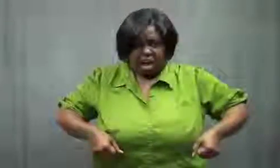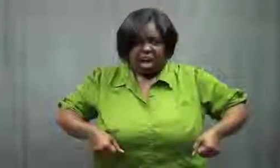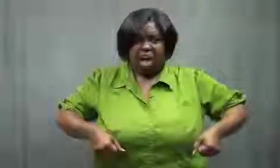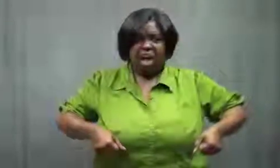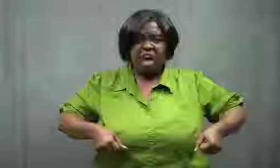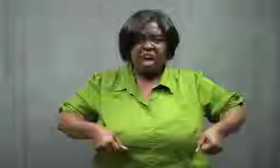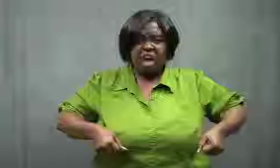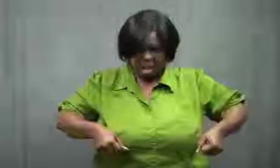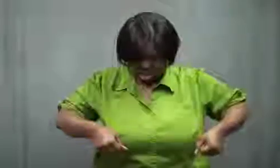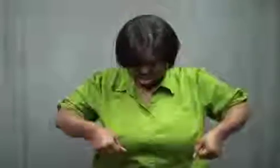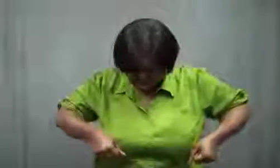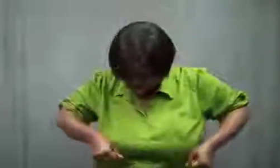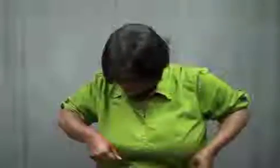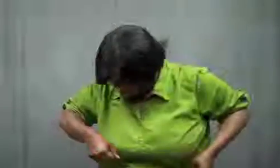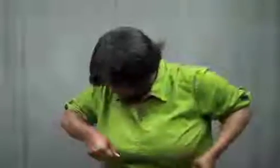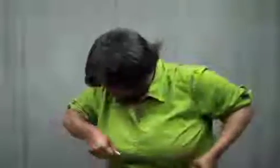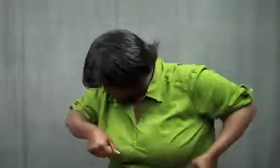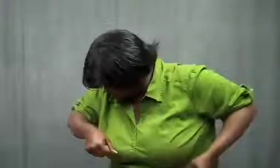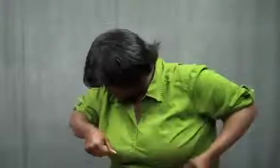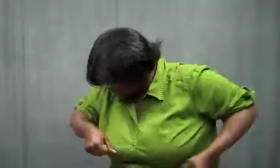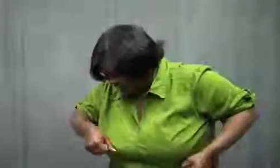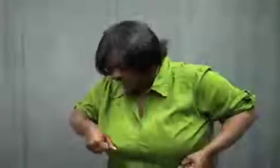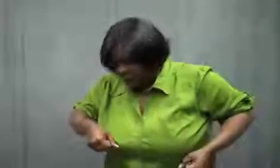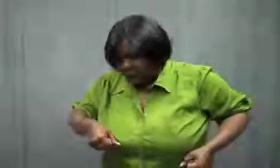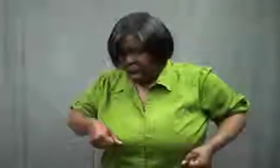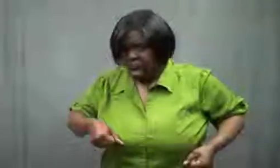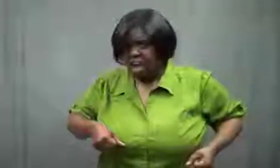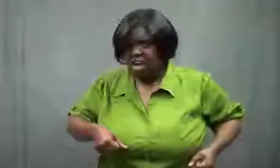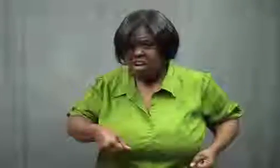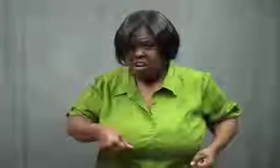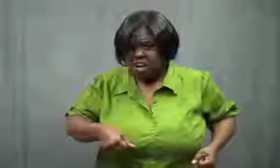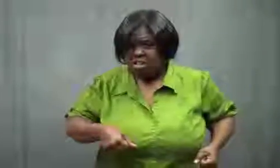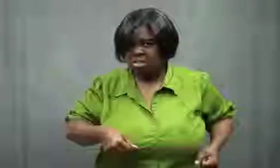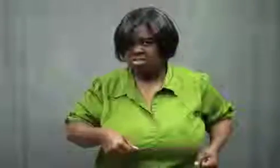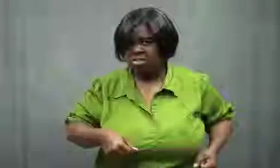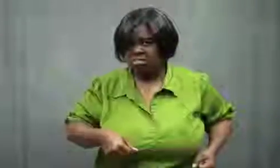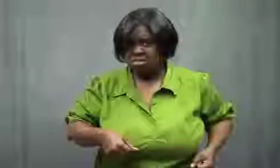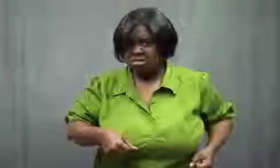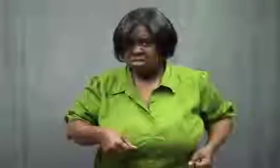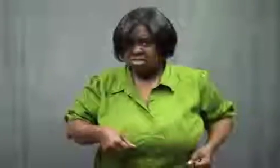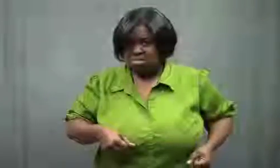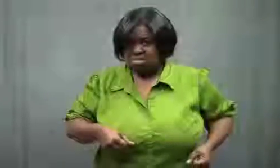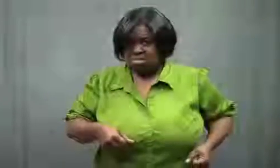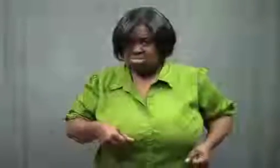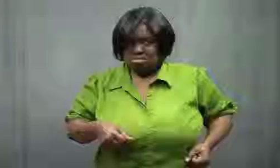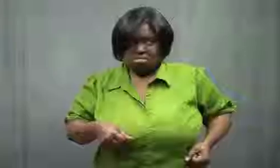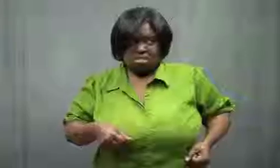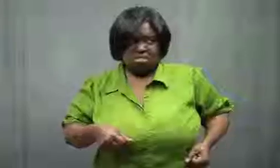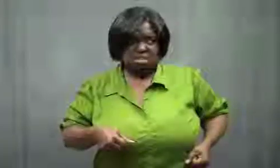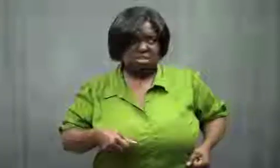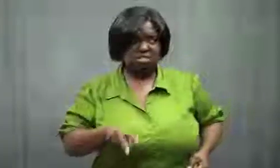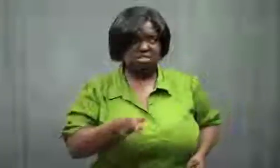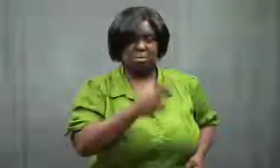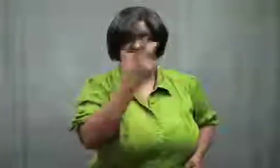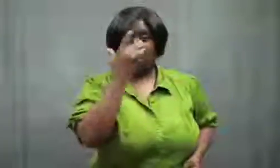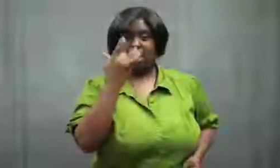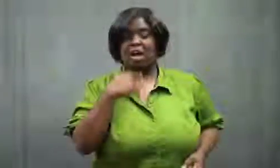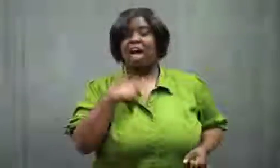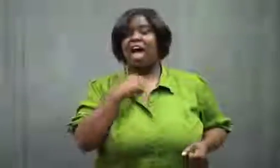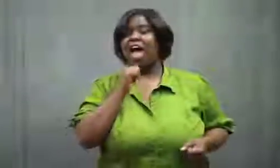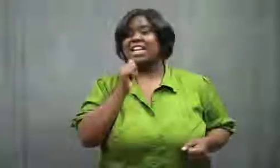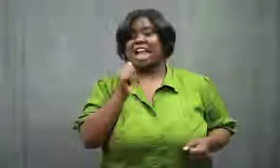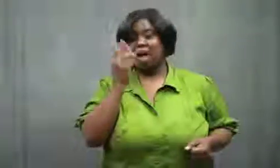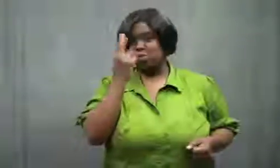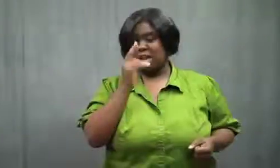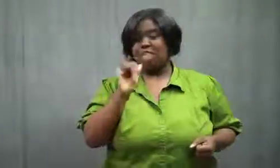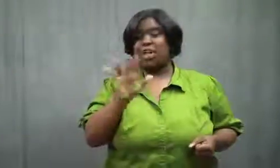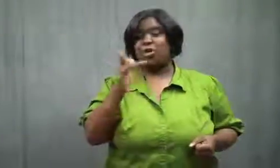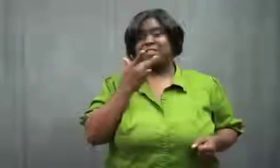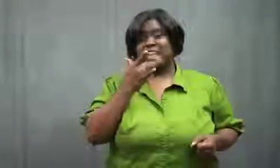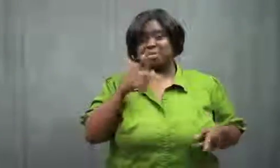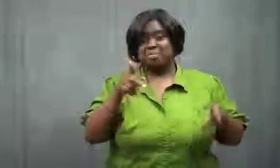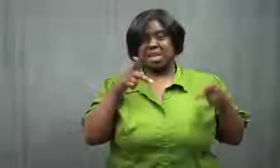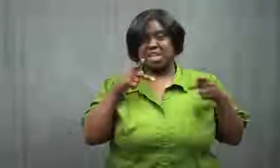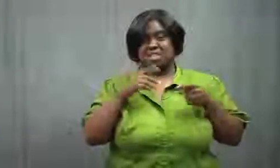She looked at the oversize waist and muttered.